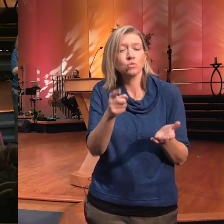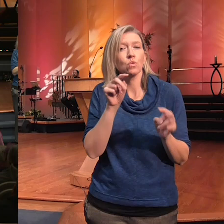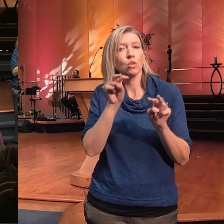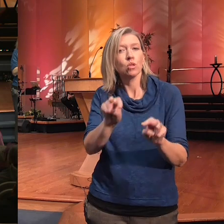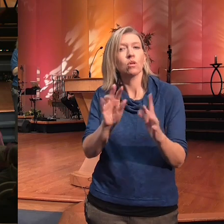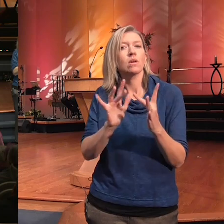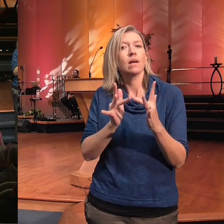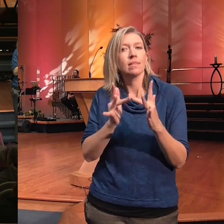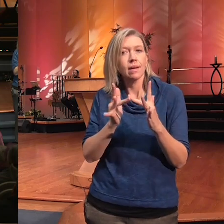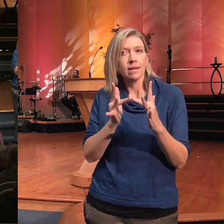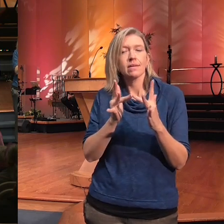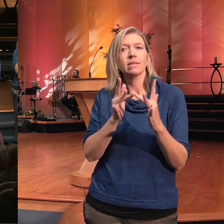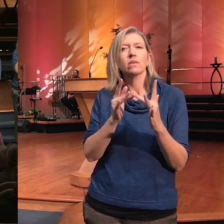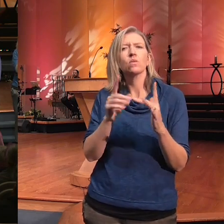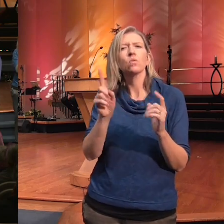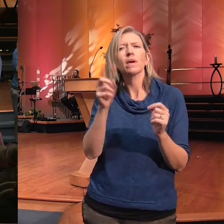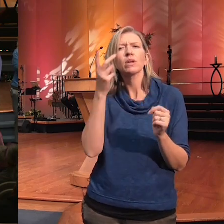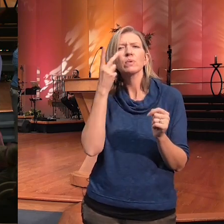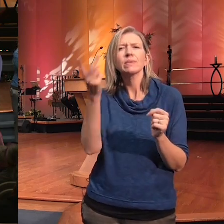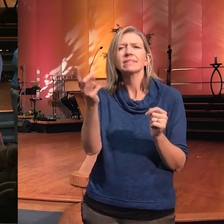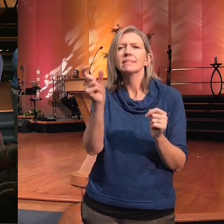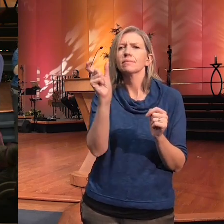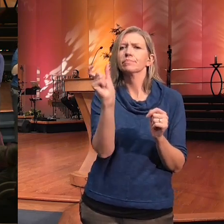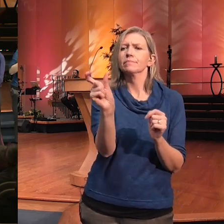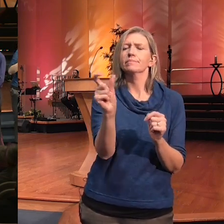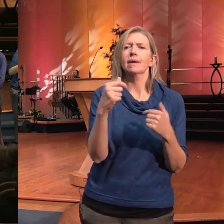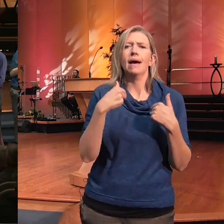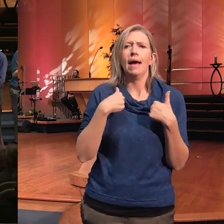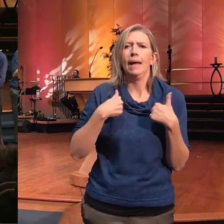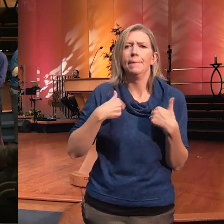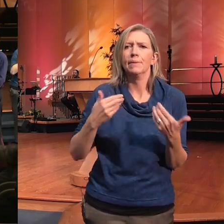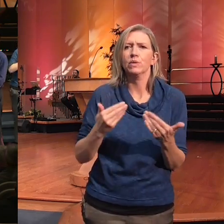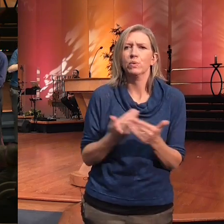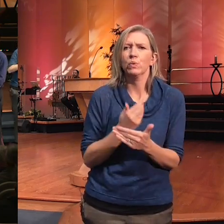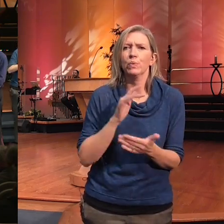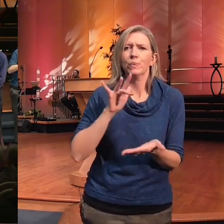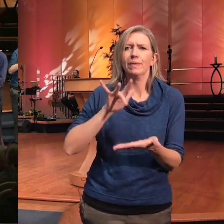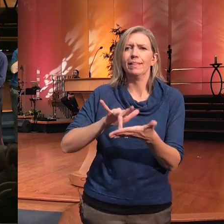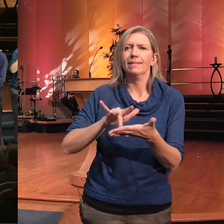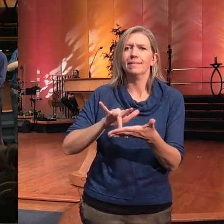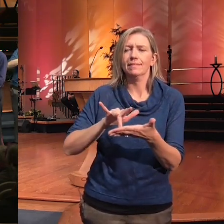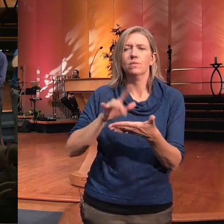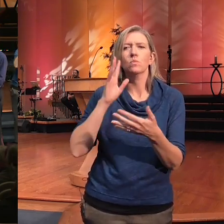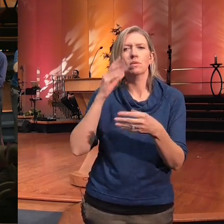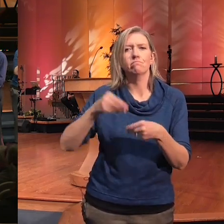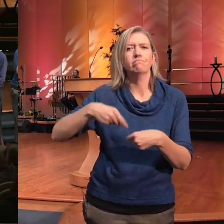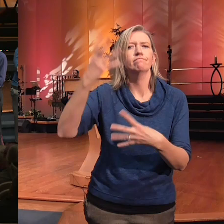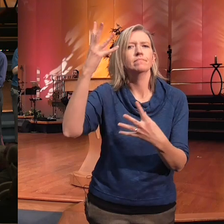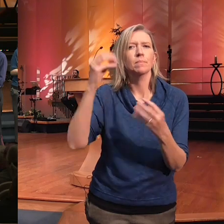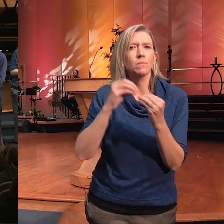where it says I'm new and go to our website and it'll give you more information our practitioner